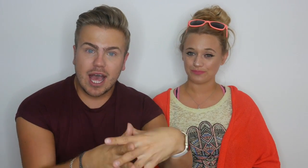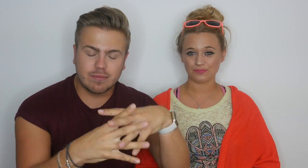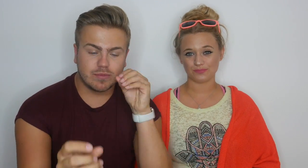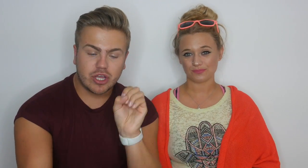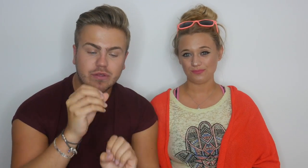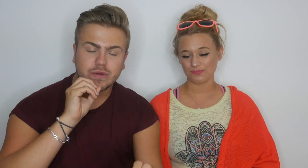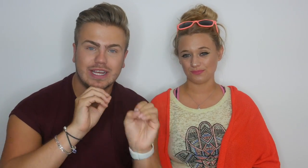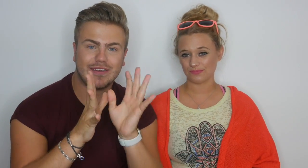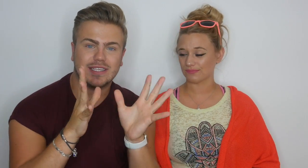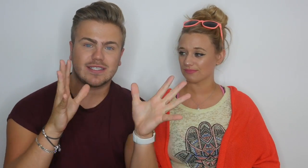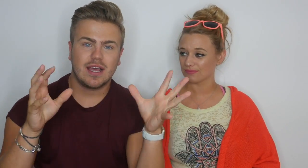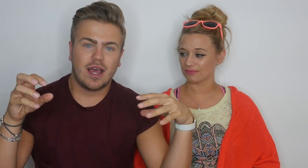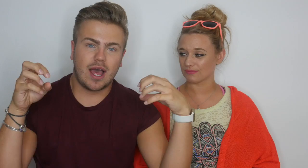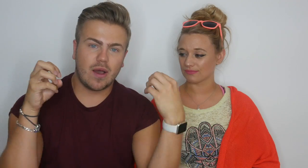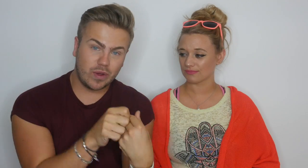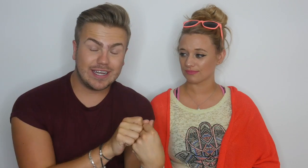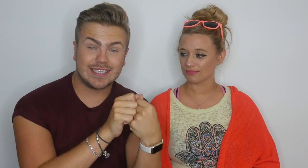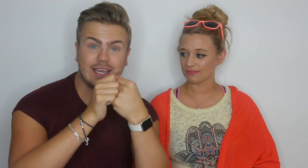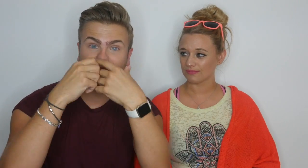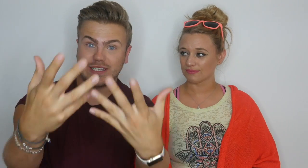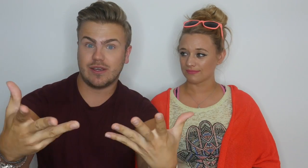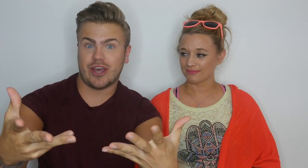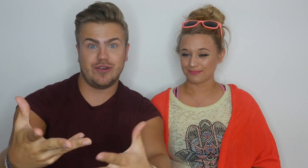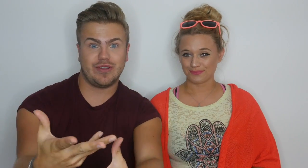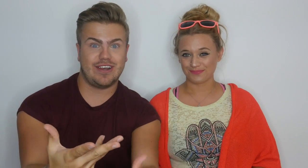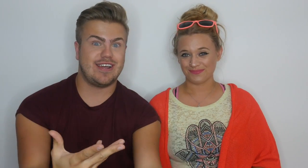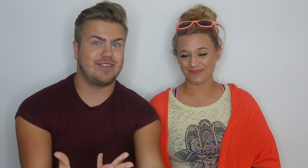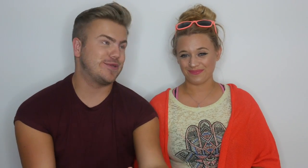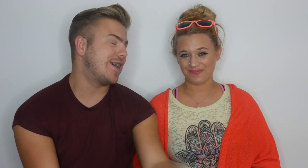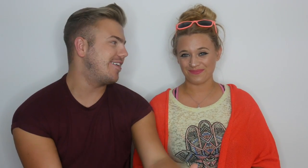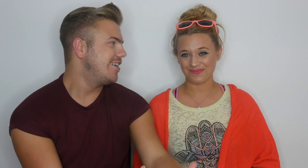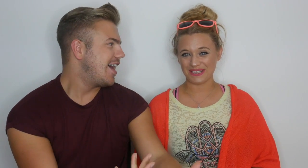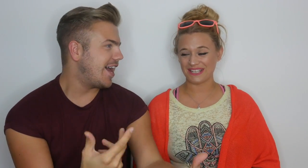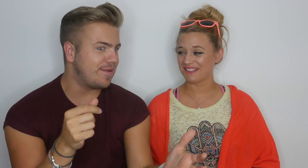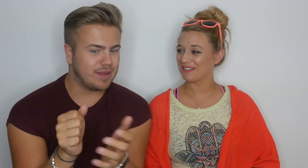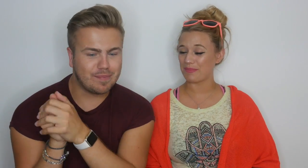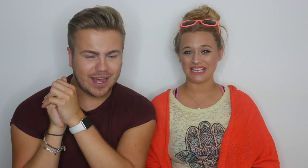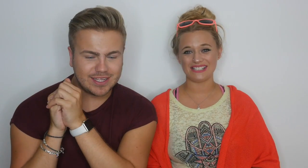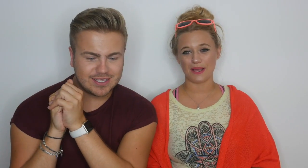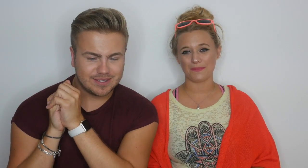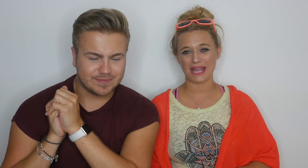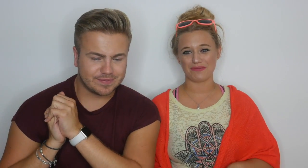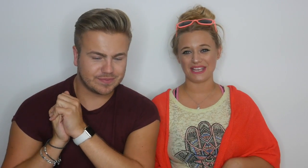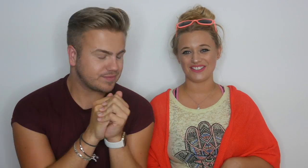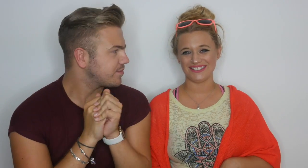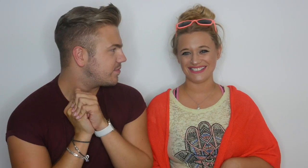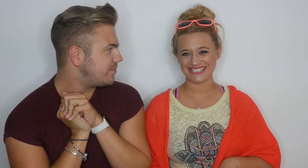I'm going to go through the lyrics with Lizzy, and you at home can learn them as well. L: Please have patience.